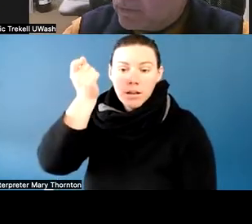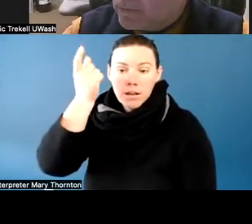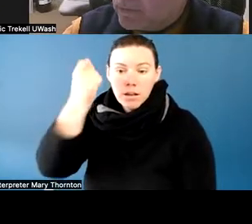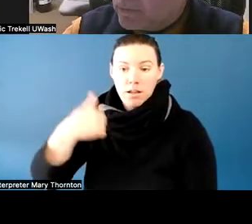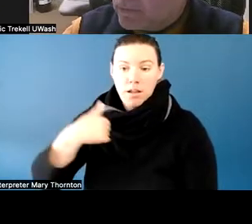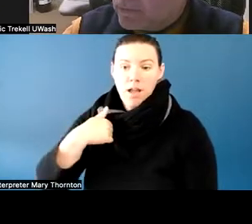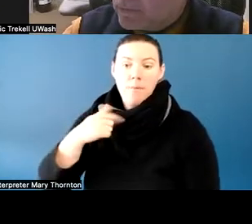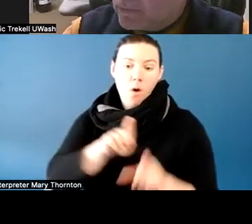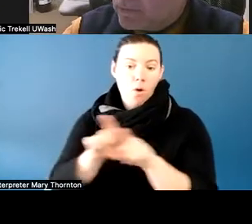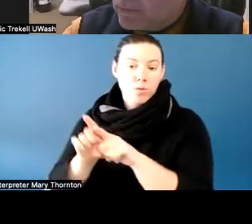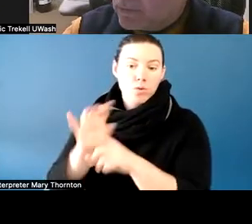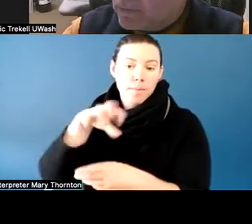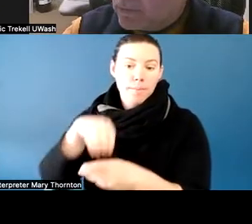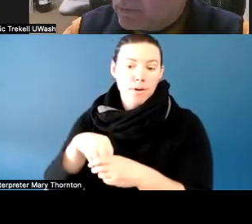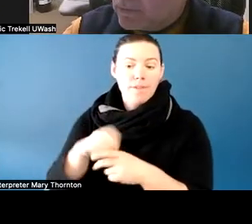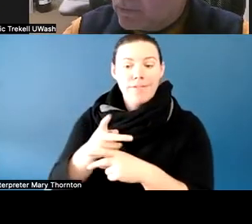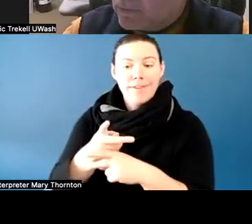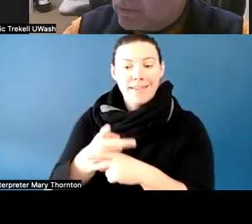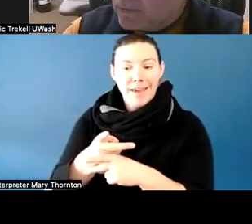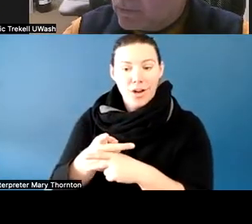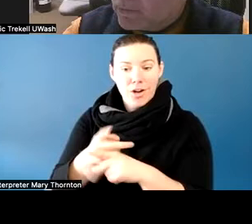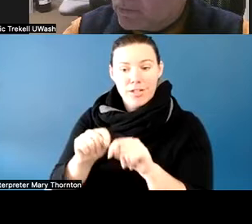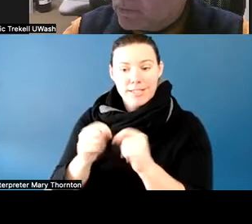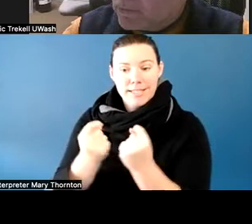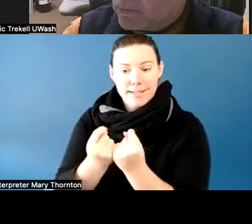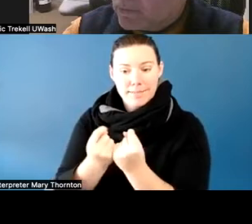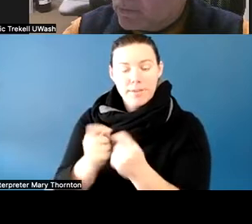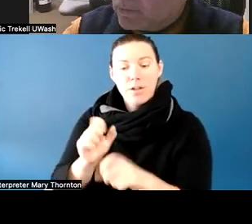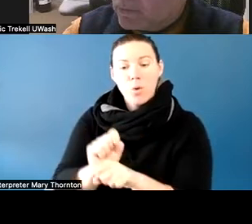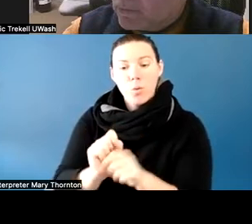which works with students facing unique and difficult challenges.